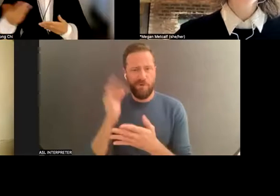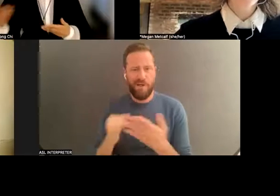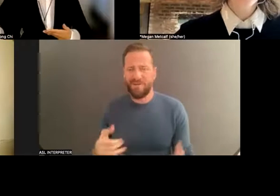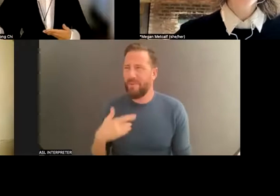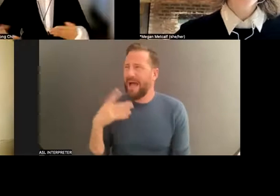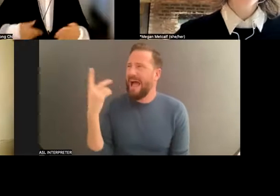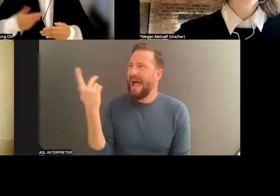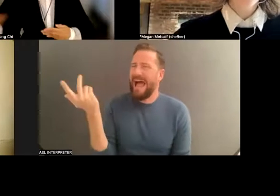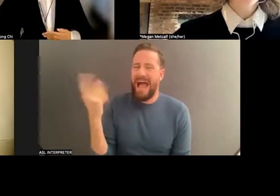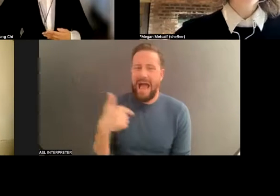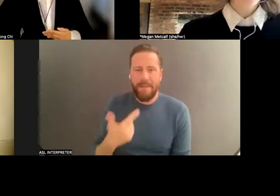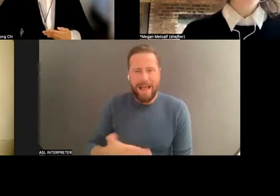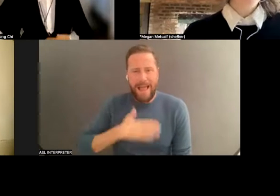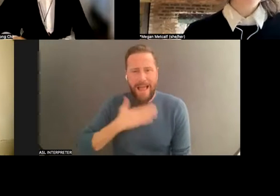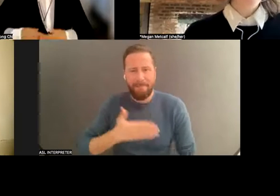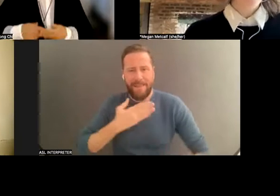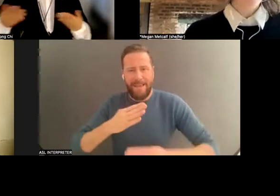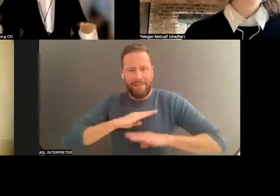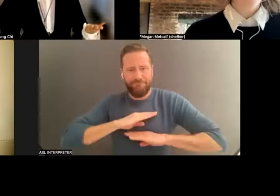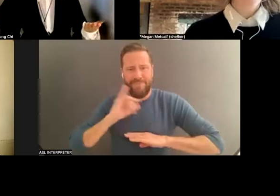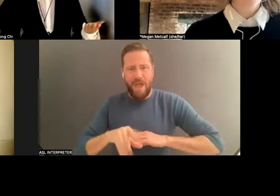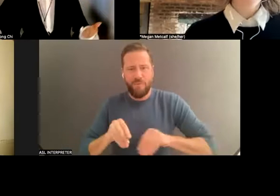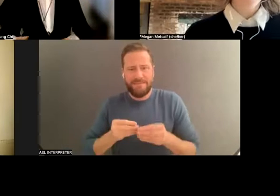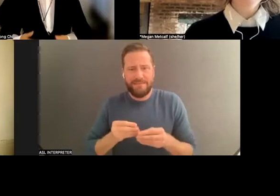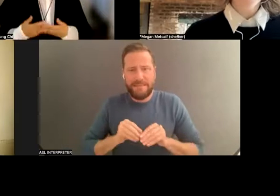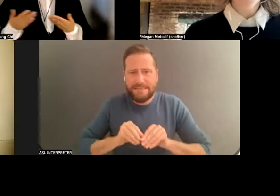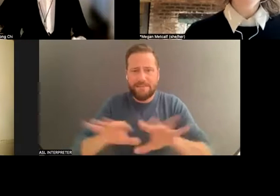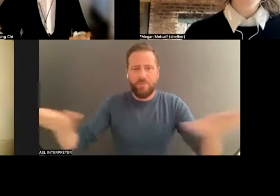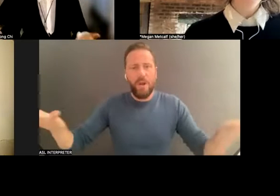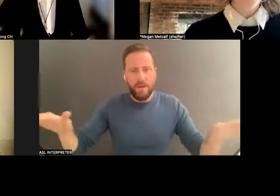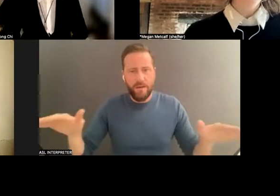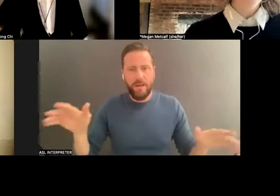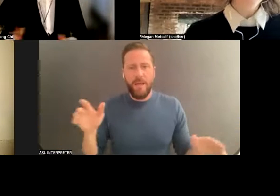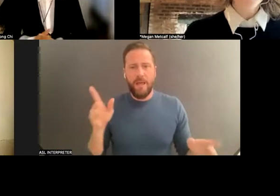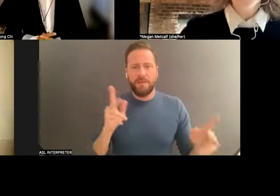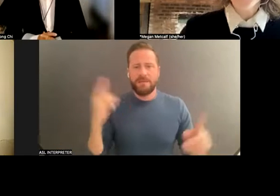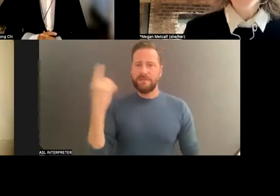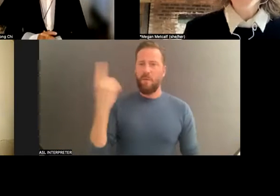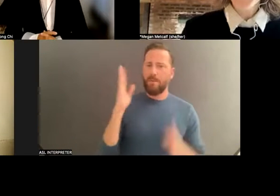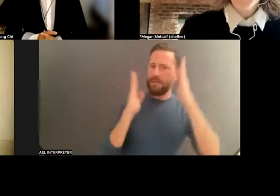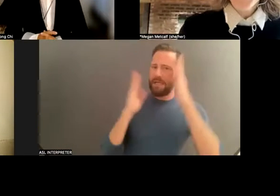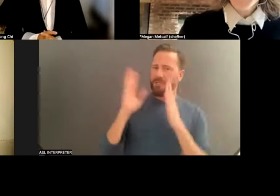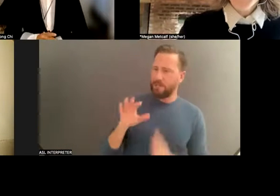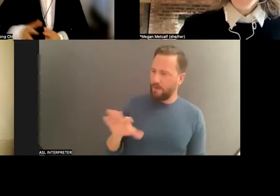it was disseminated. I'm happy that it was picked up. So that's a